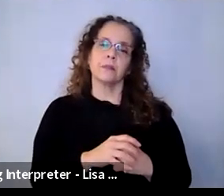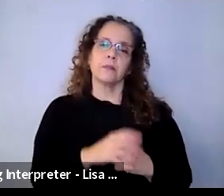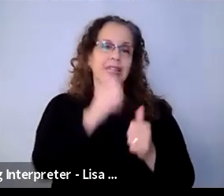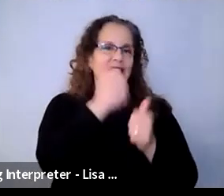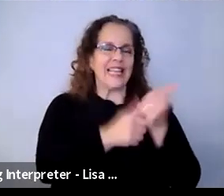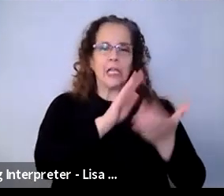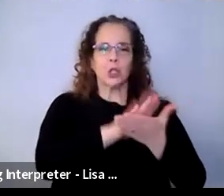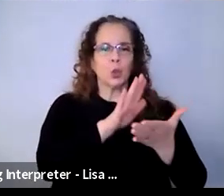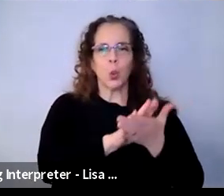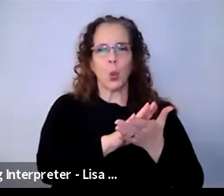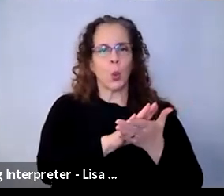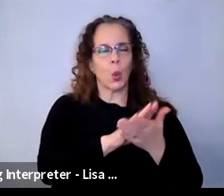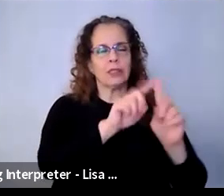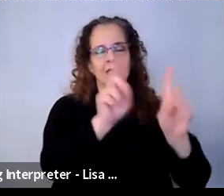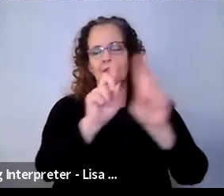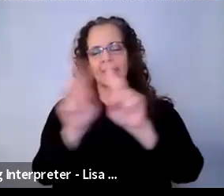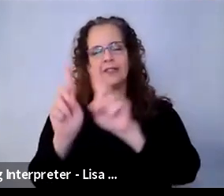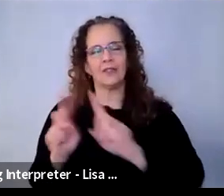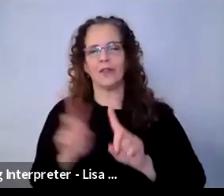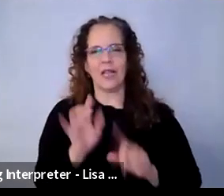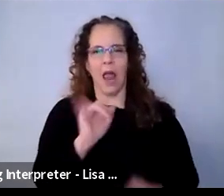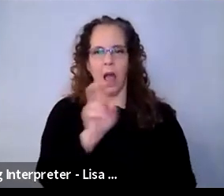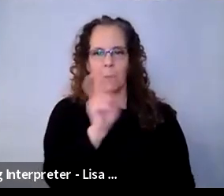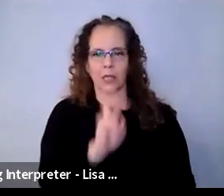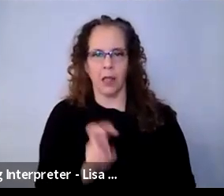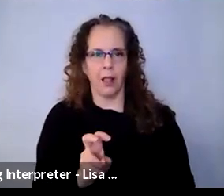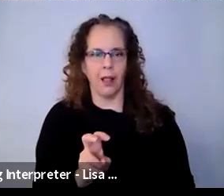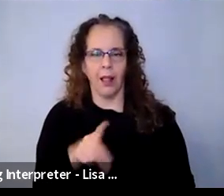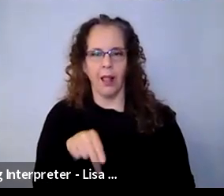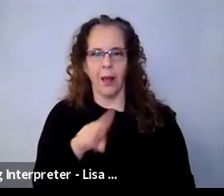puzzle to figure out, you know, who's fully remote, who's